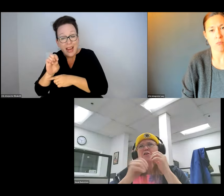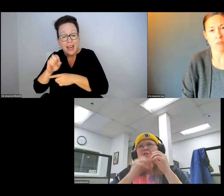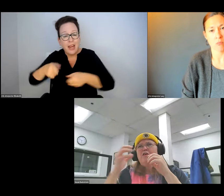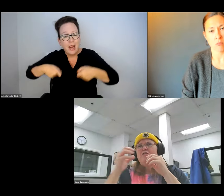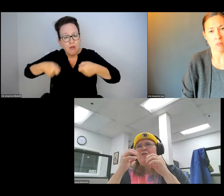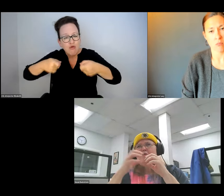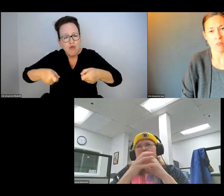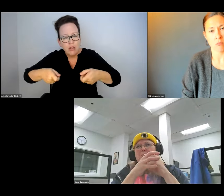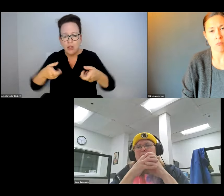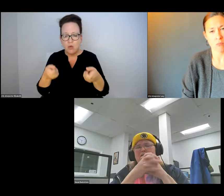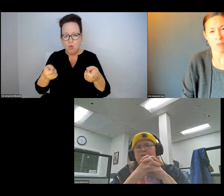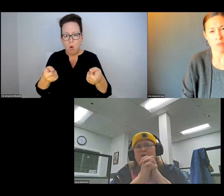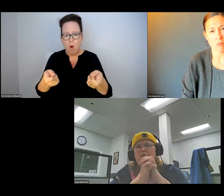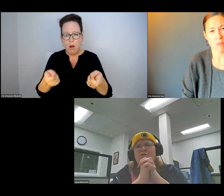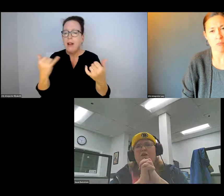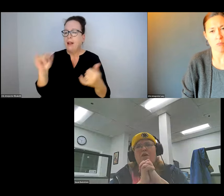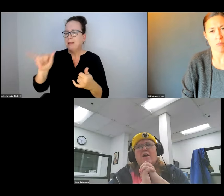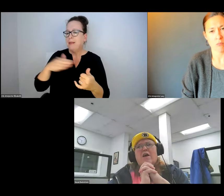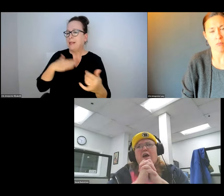PEOPLE WITH A CANE OR CRUTCHES OR A WALKER OR WHATEVER.